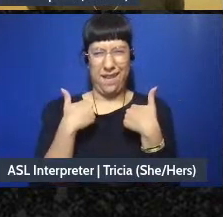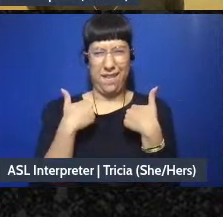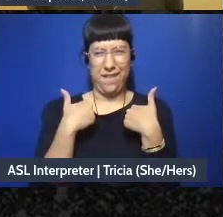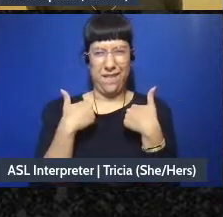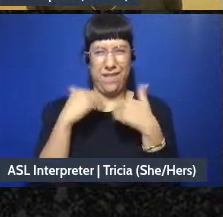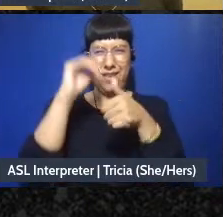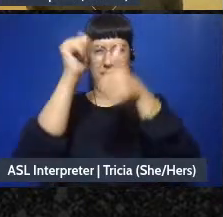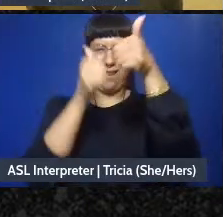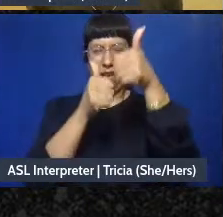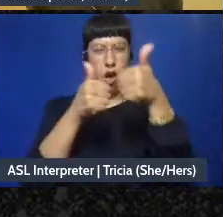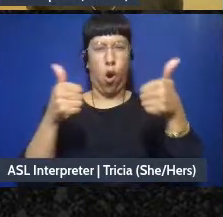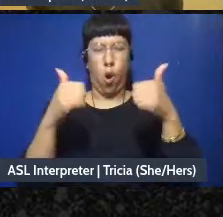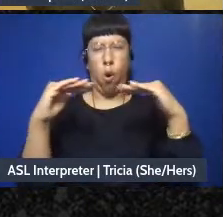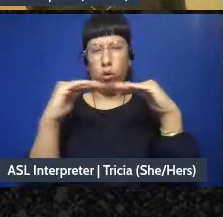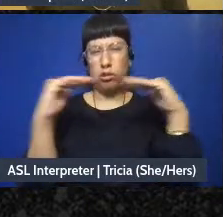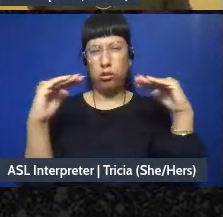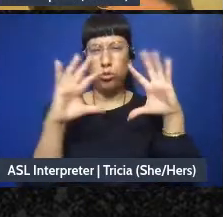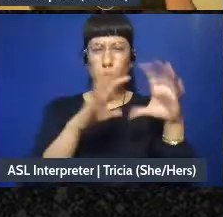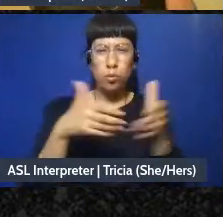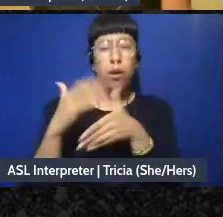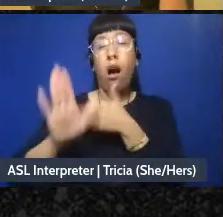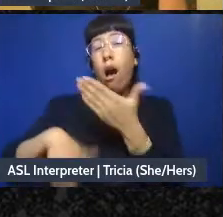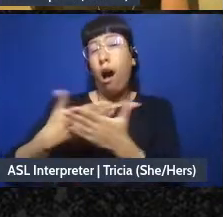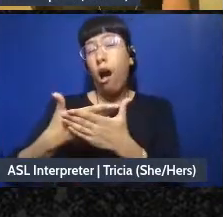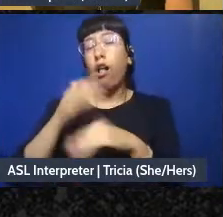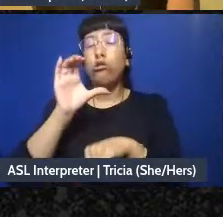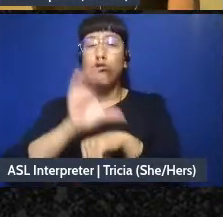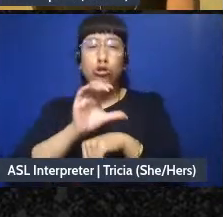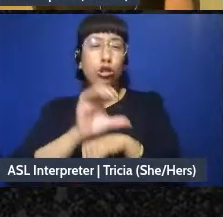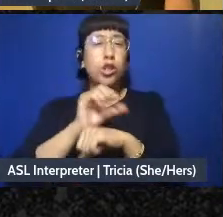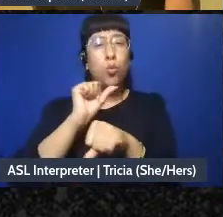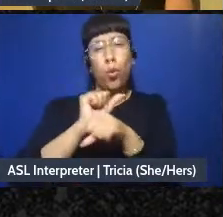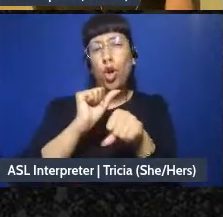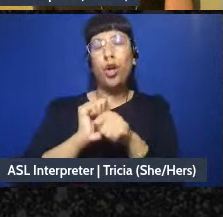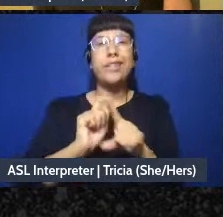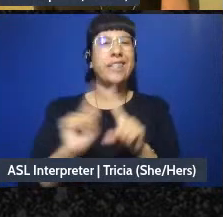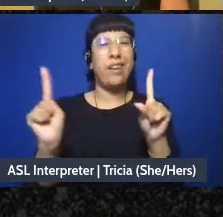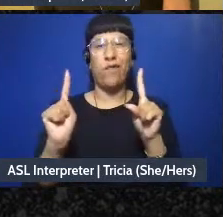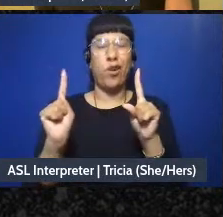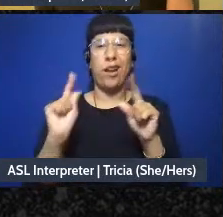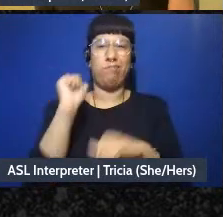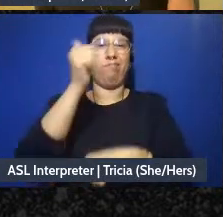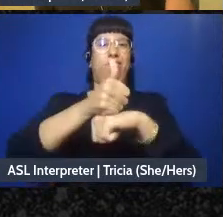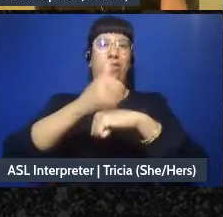like, all of our schools and jobs and churches work, um, so the reason that, um, I think it's